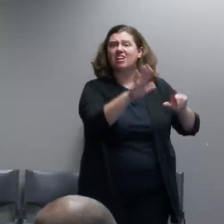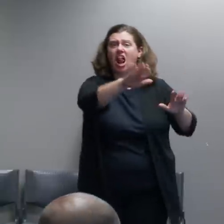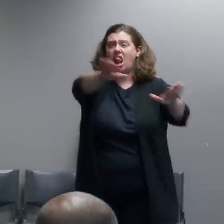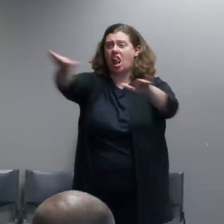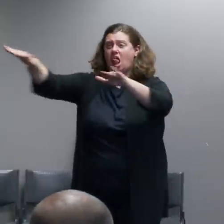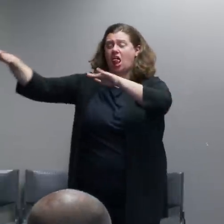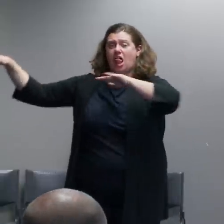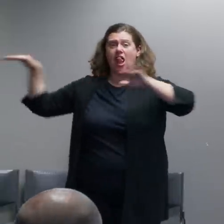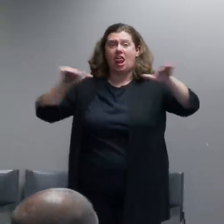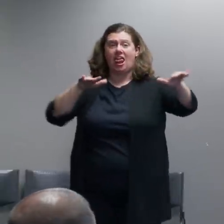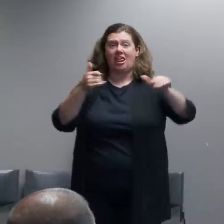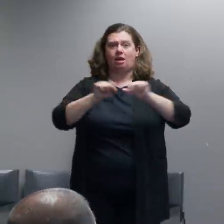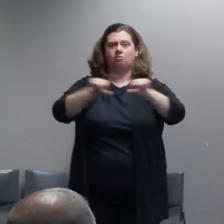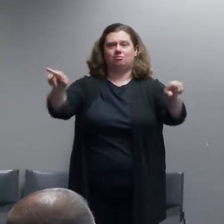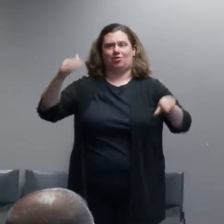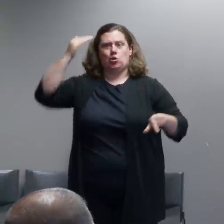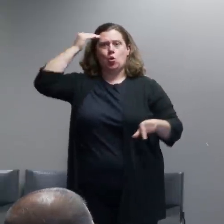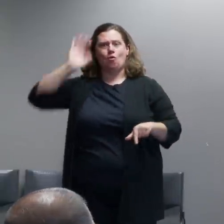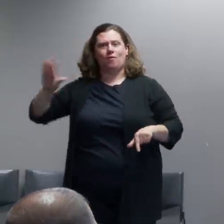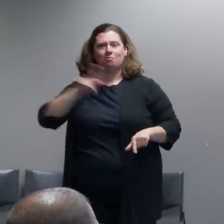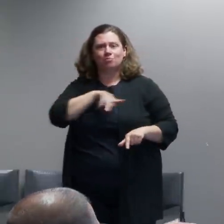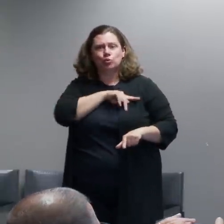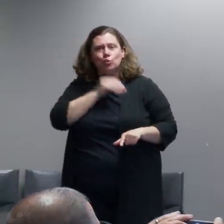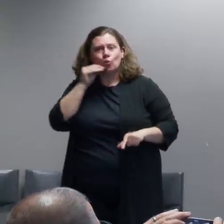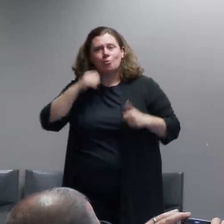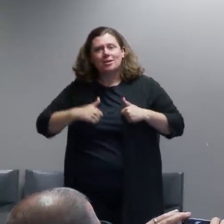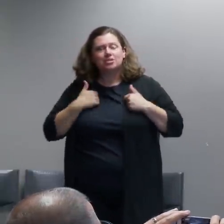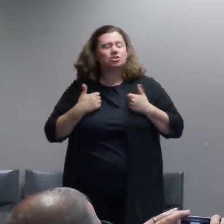So you can see that there are attempts